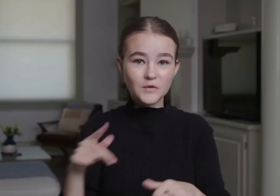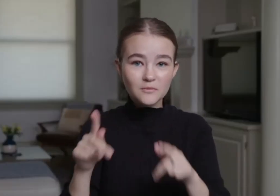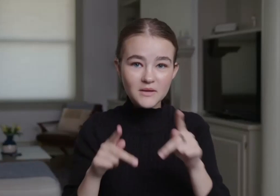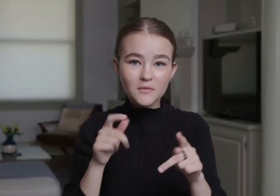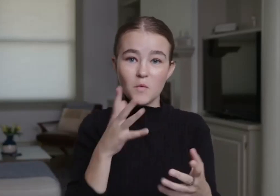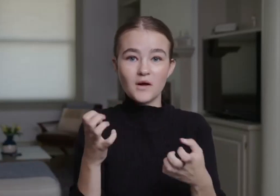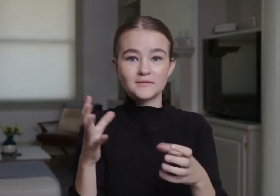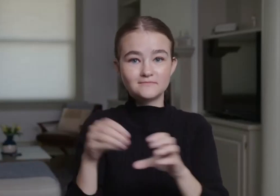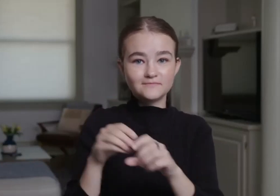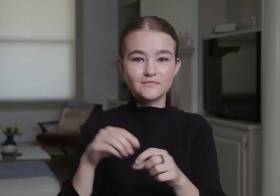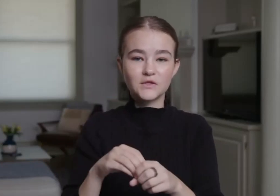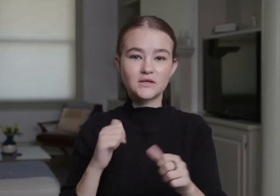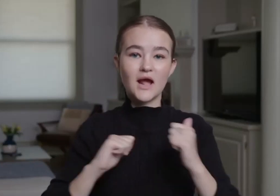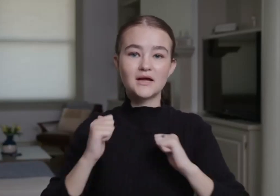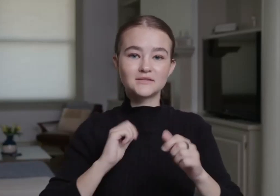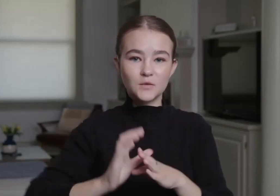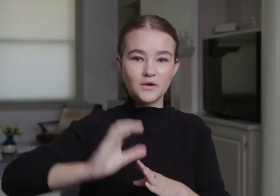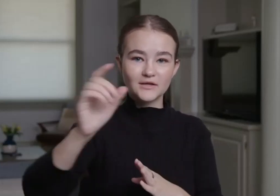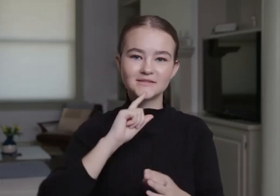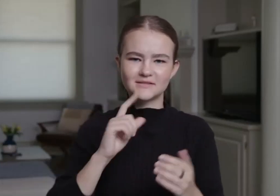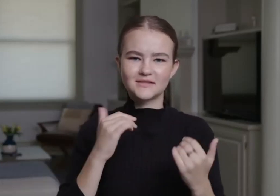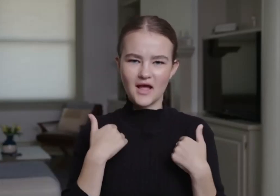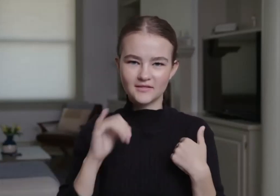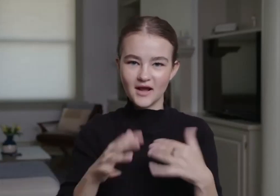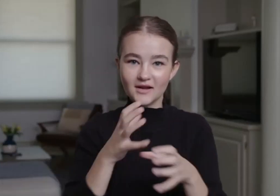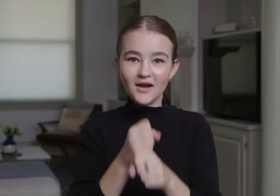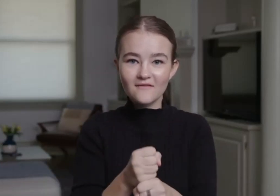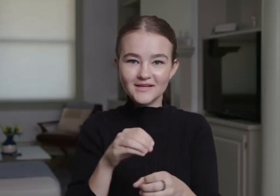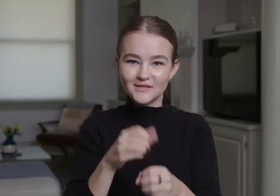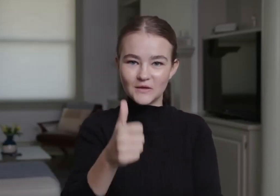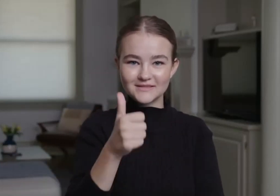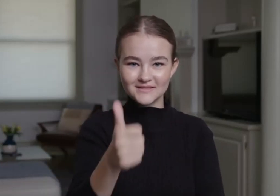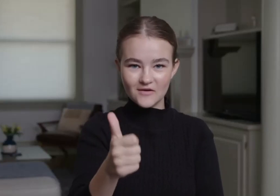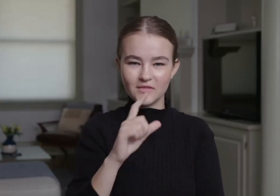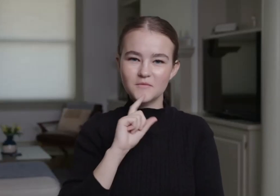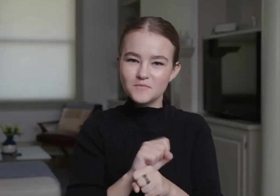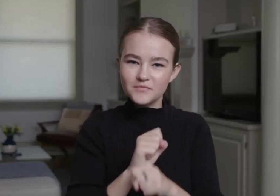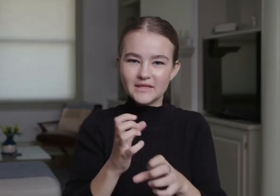My advice for anyone who wants to pursue acting as a career is to have confidence in yourself.